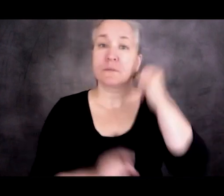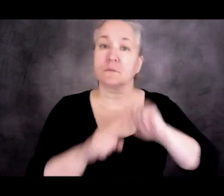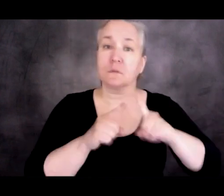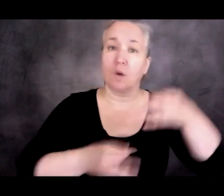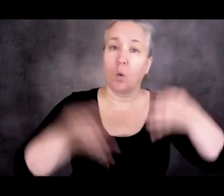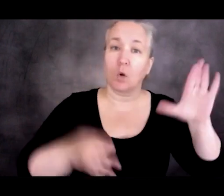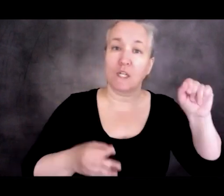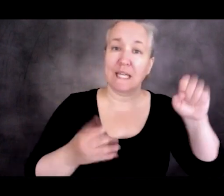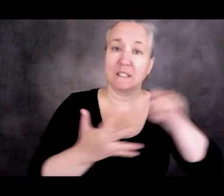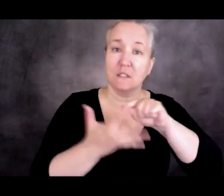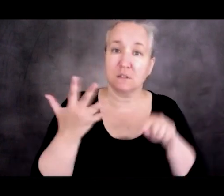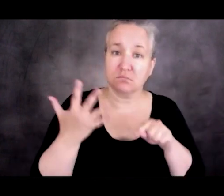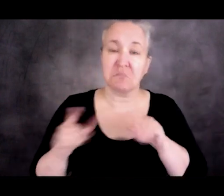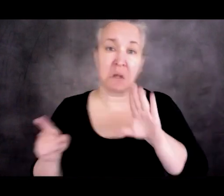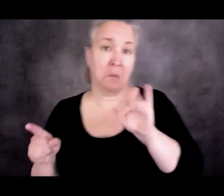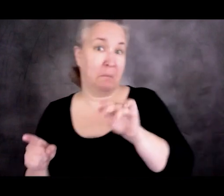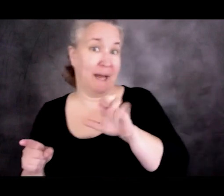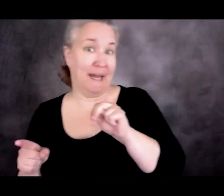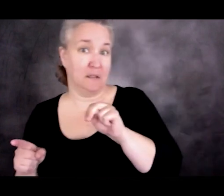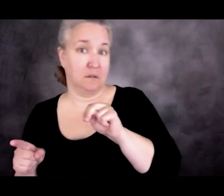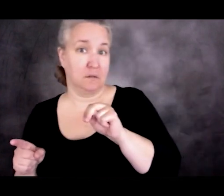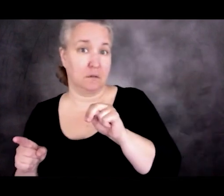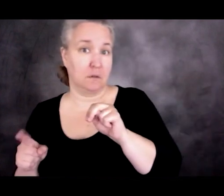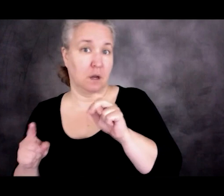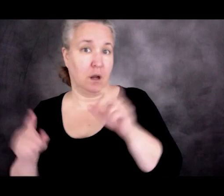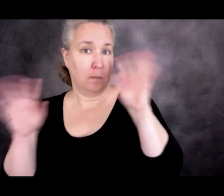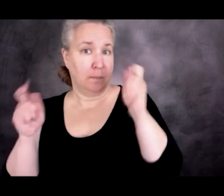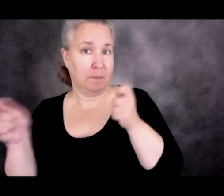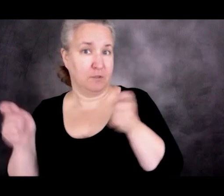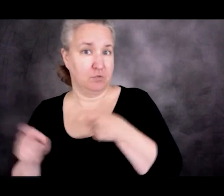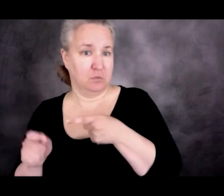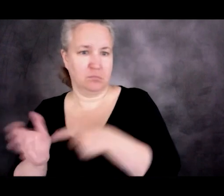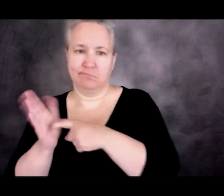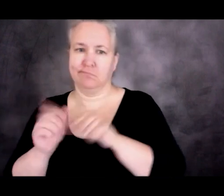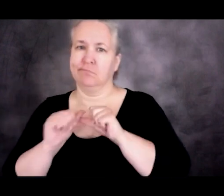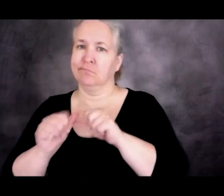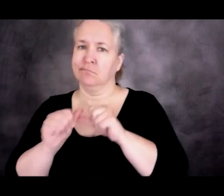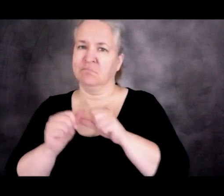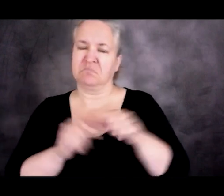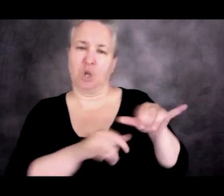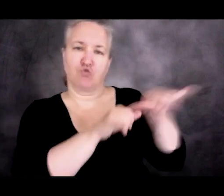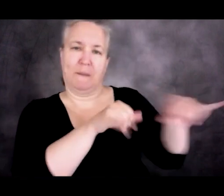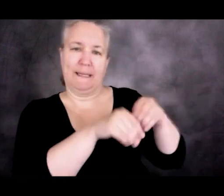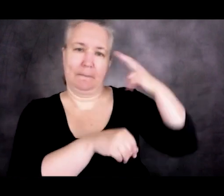the Biden administration has been required to continue the Remain in Mexico program and, in fact,